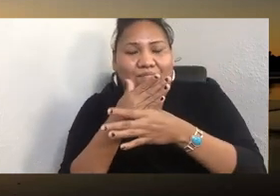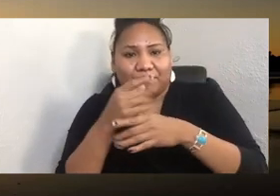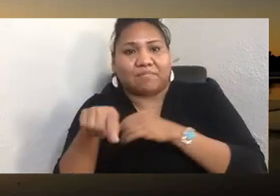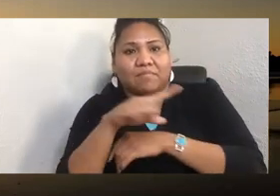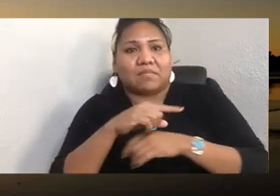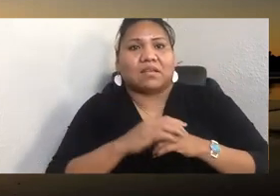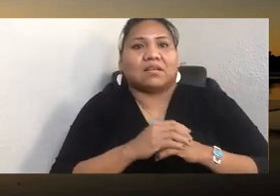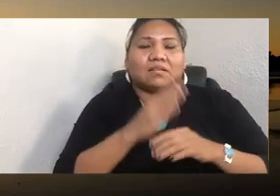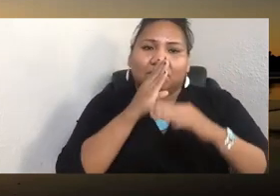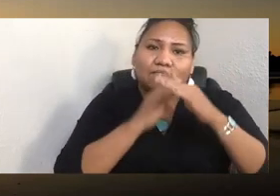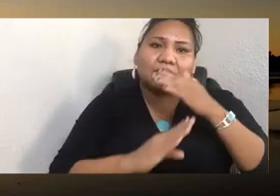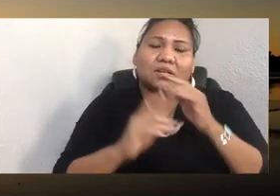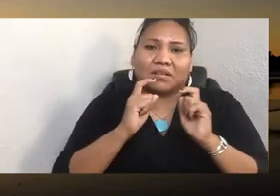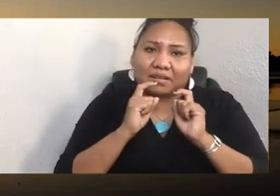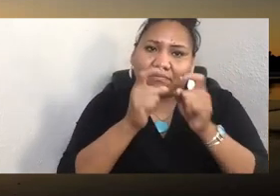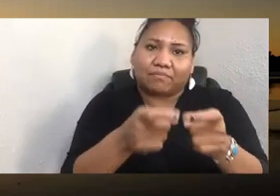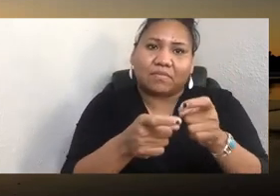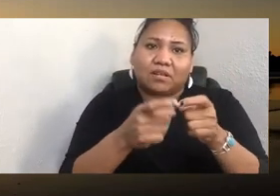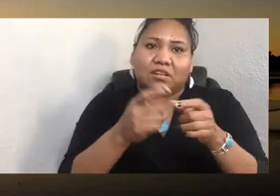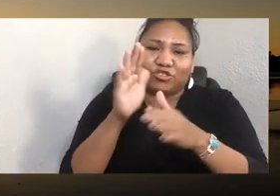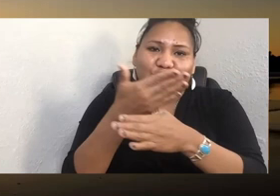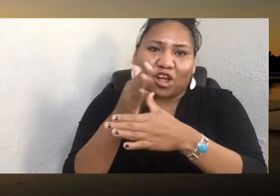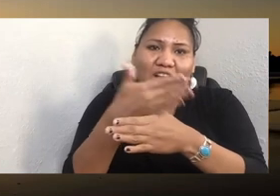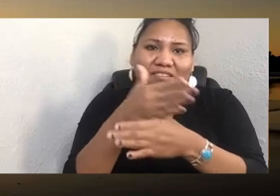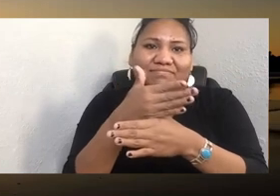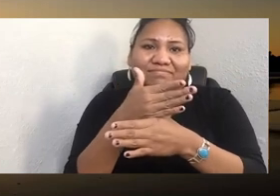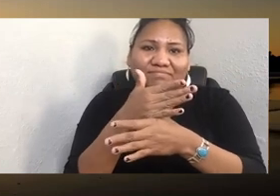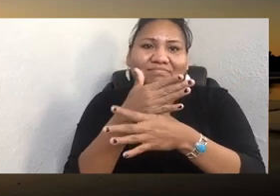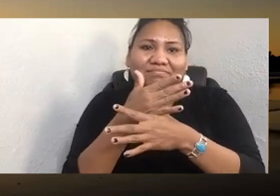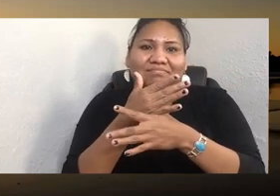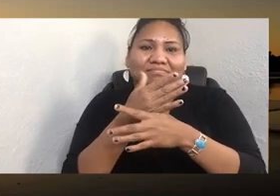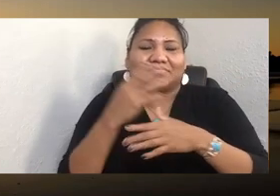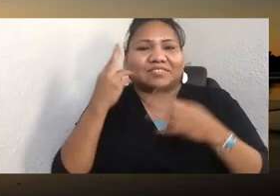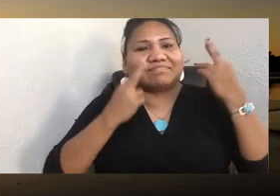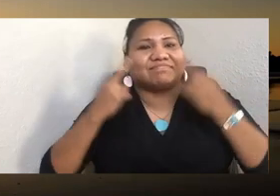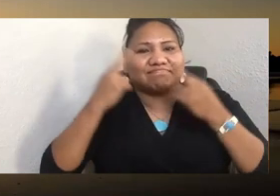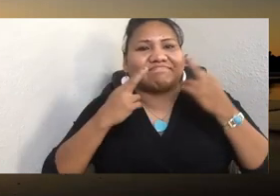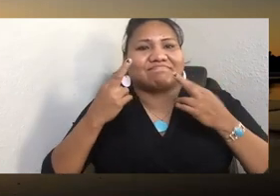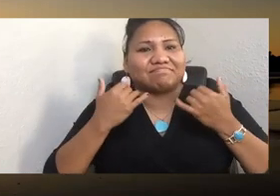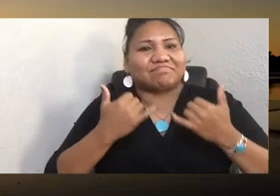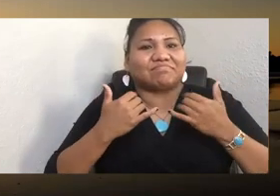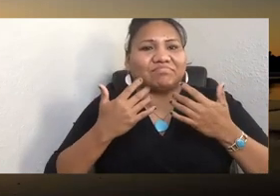I realize that there's fault in some of what I've said. I really do believe that belongs to me and my human shortcomings.